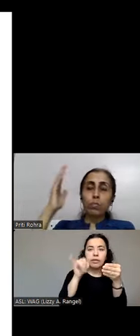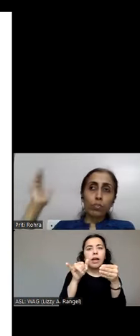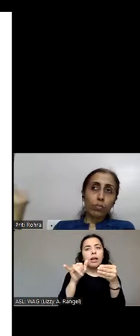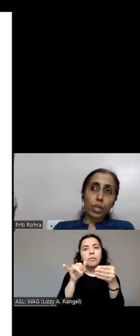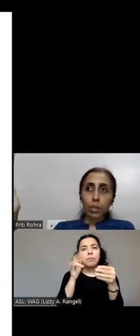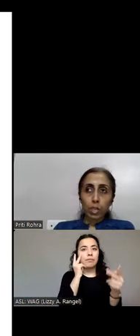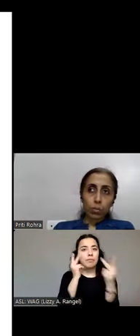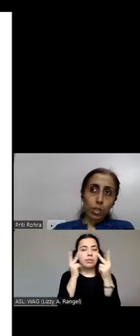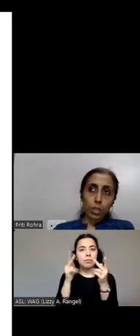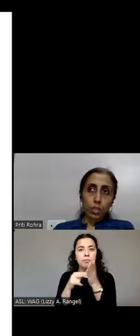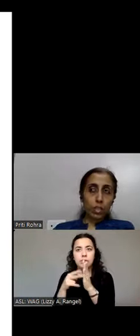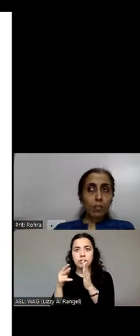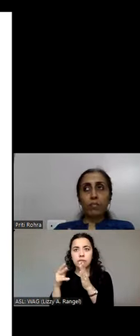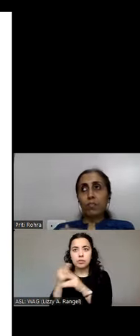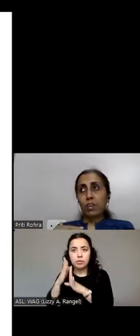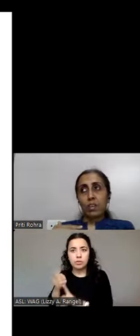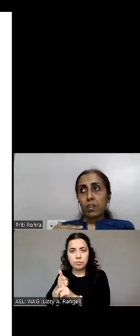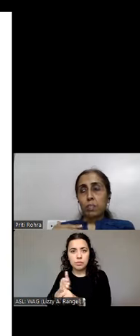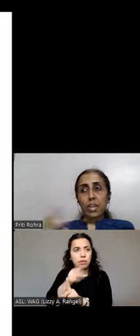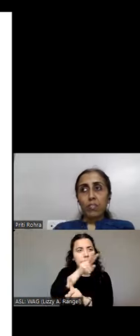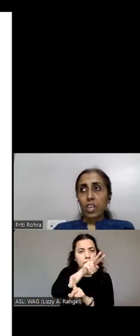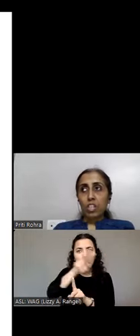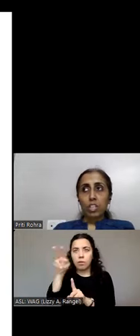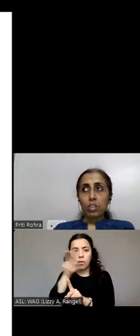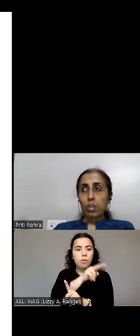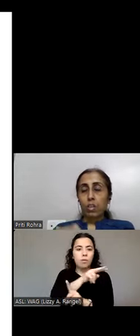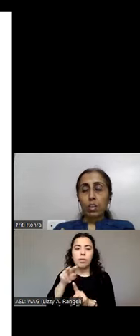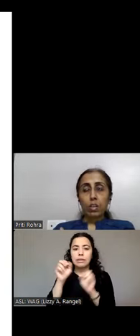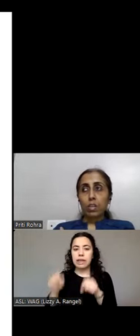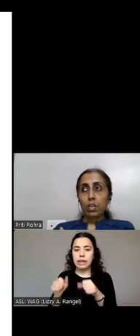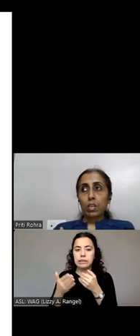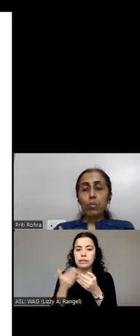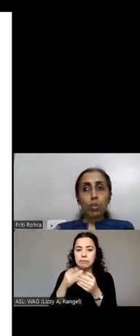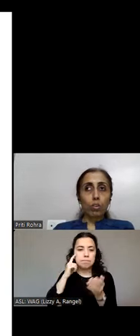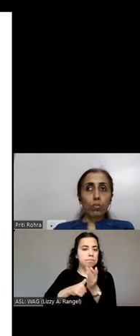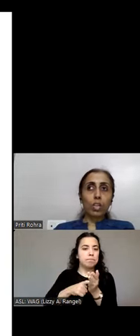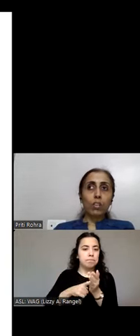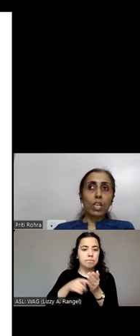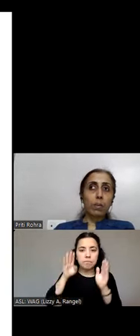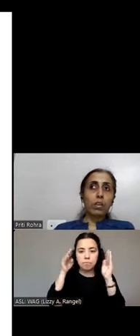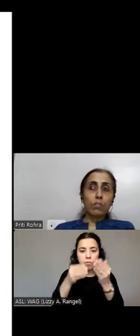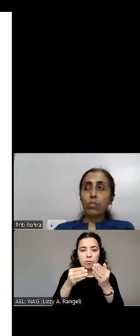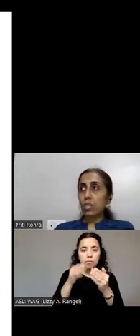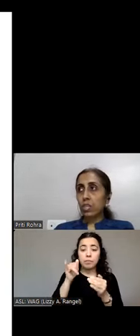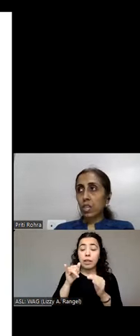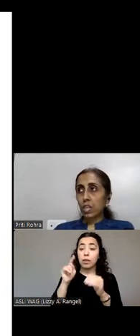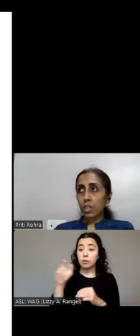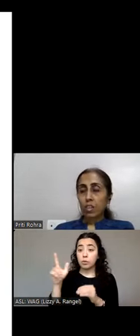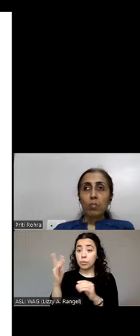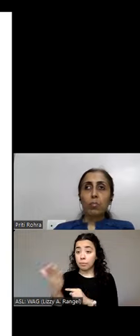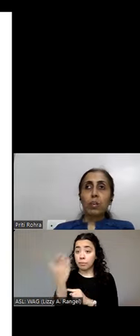from one element to another. The magnification tool would give them a focus indicator. But if